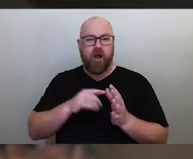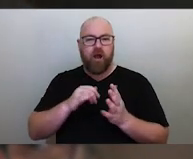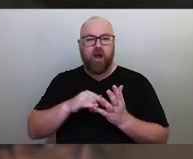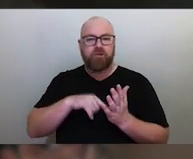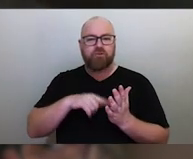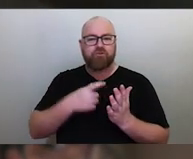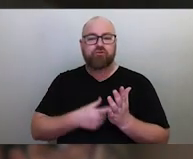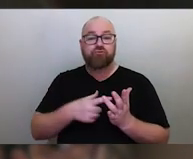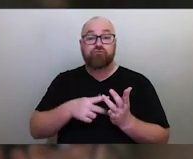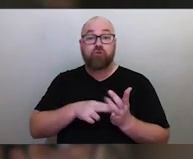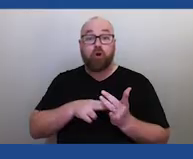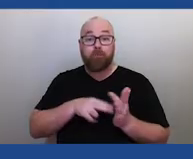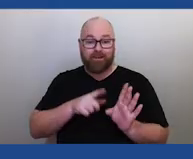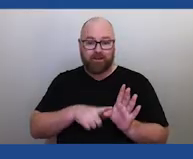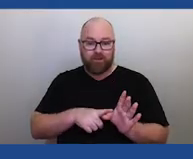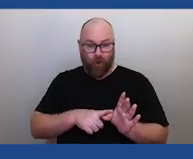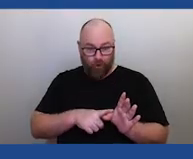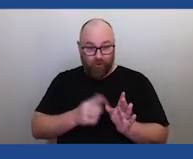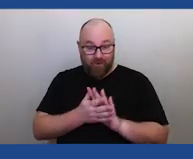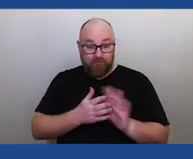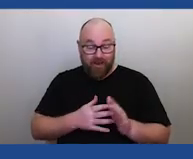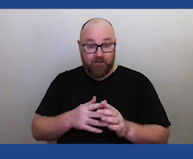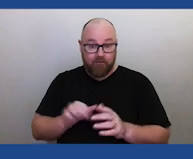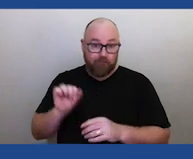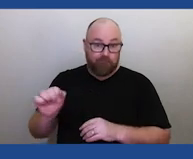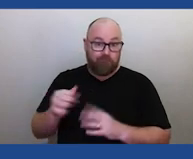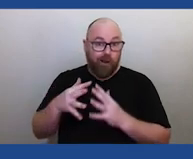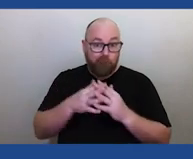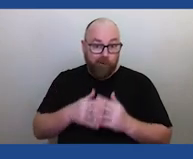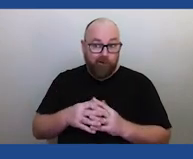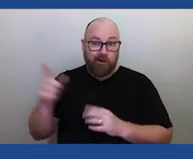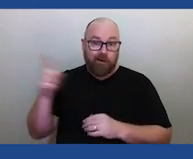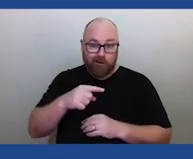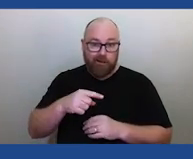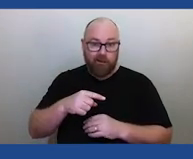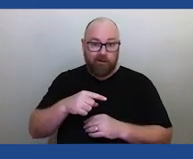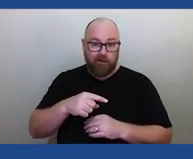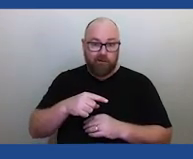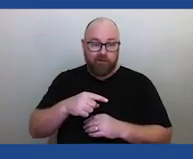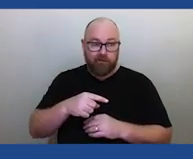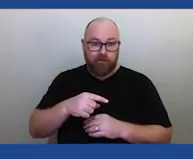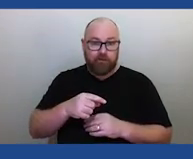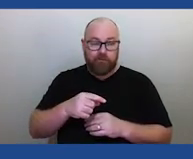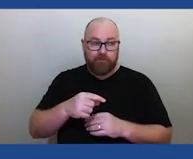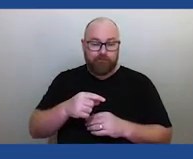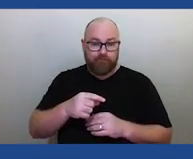So it took an American to come here and open the eyes of so many people in this country.